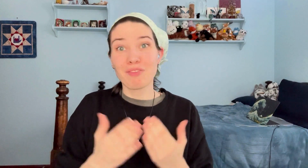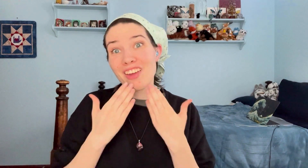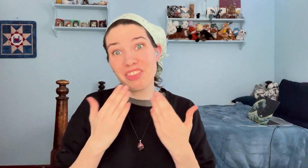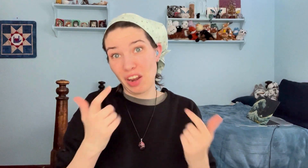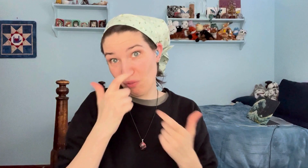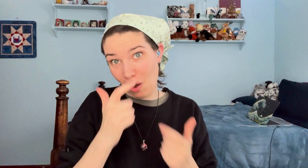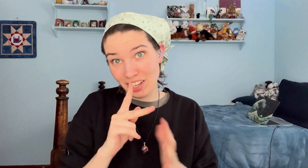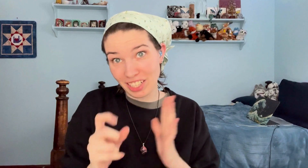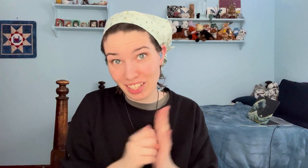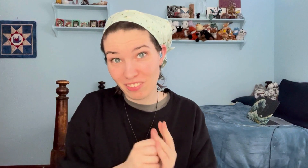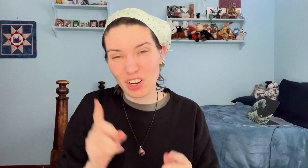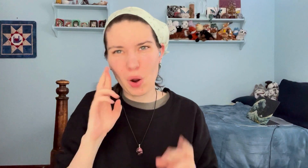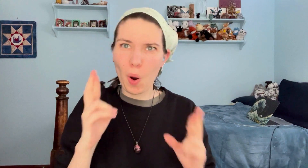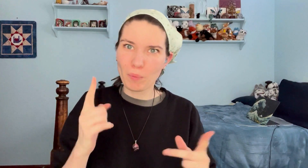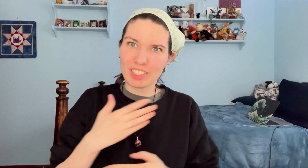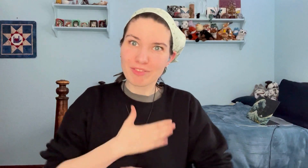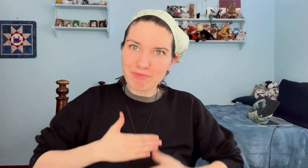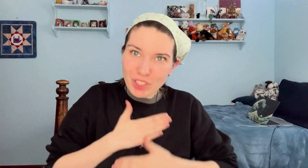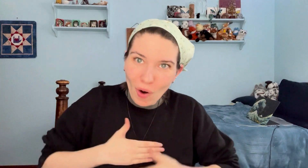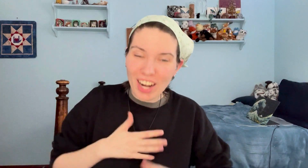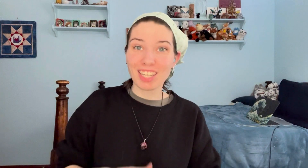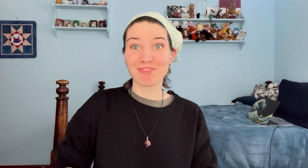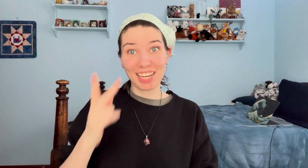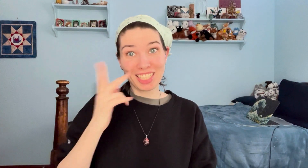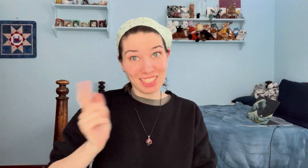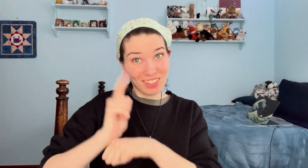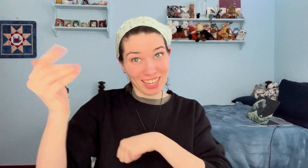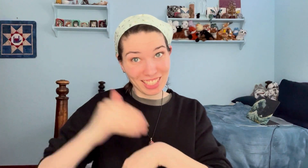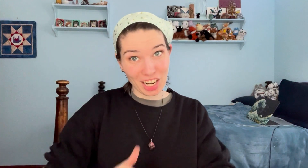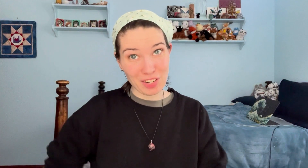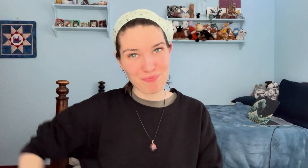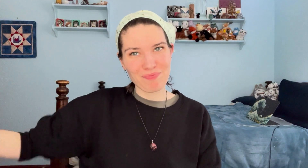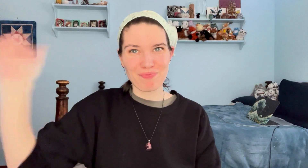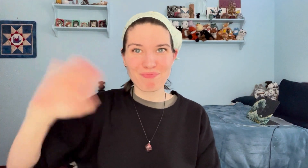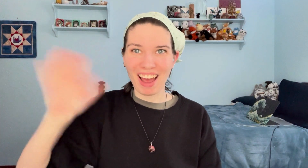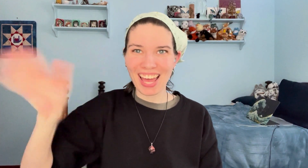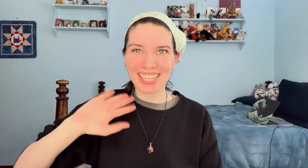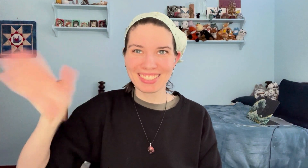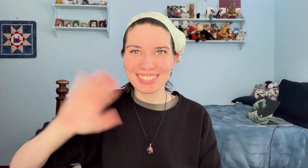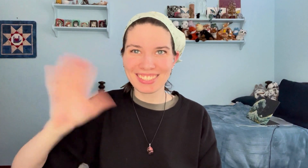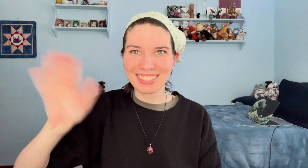Thanks for watching the video, hope you enjoy it! See you next time, bye!